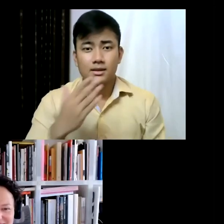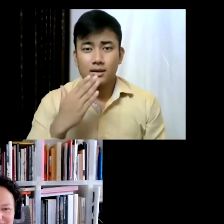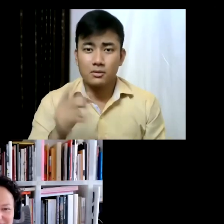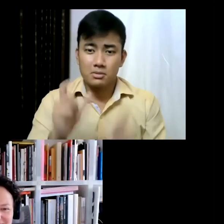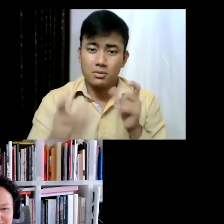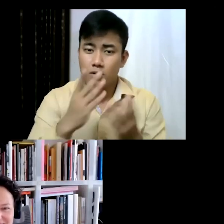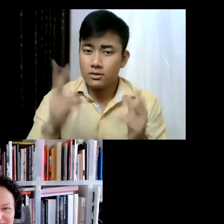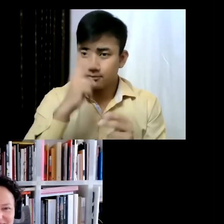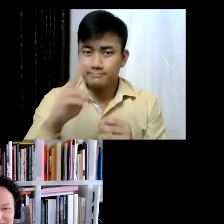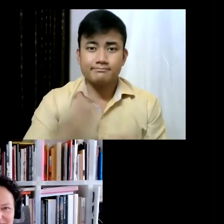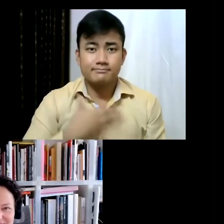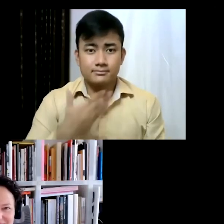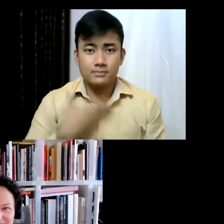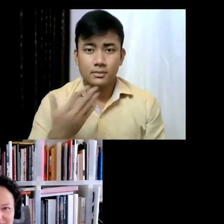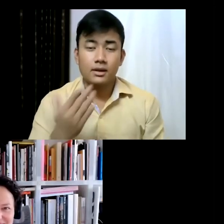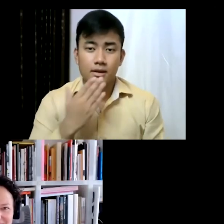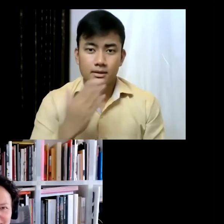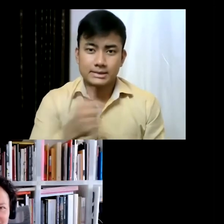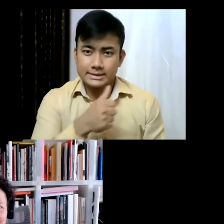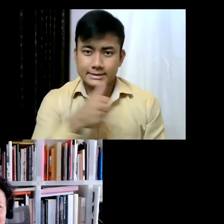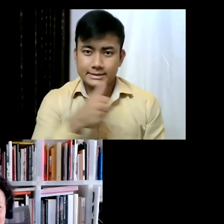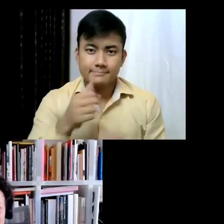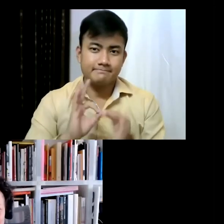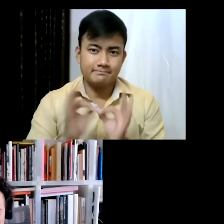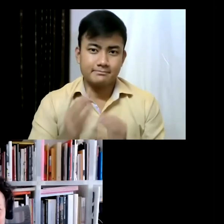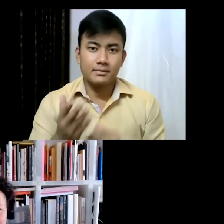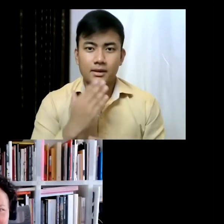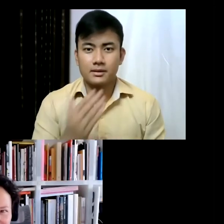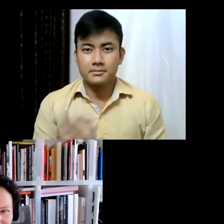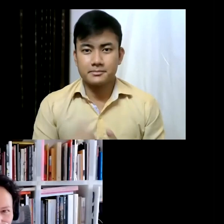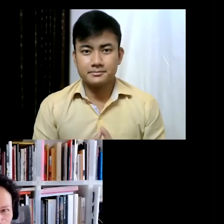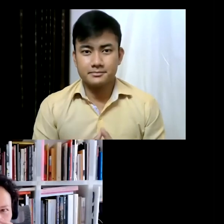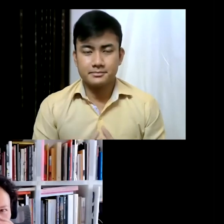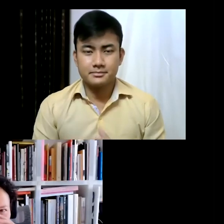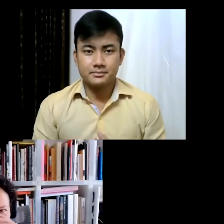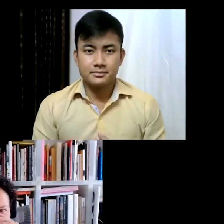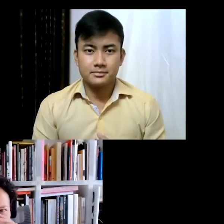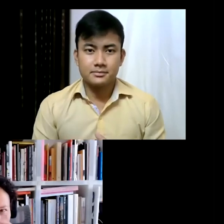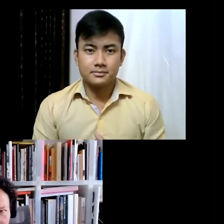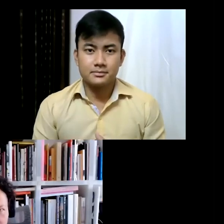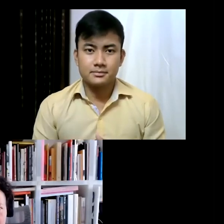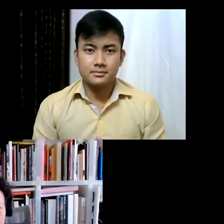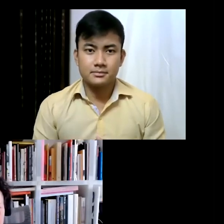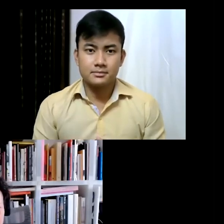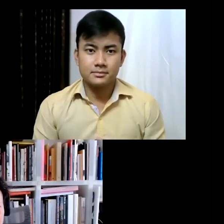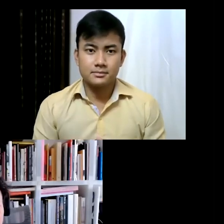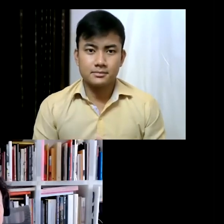I'd also like to thank Anand for the sign language interpretation! So, and we're screening an episode